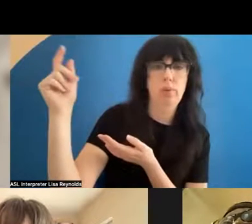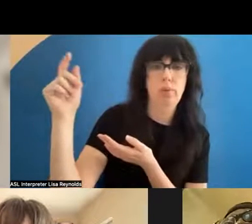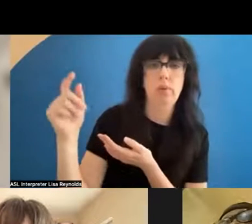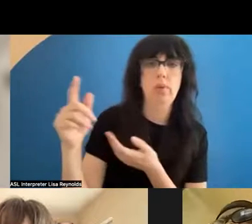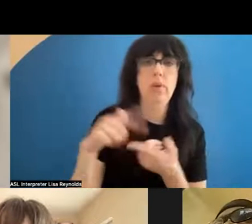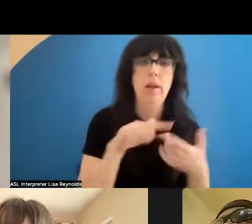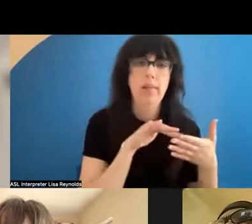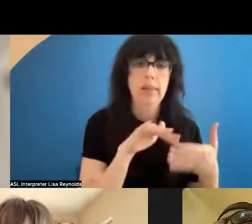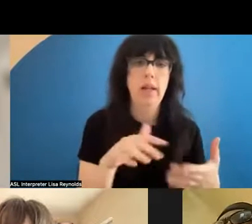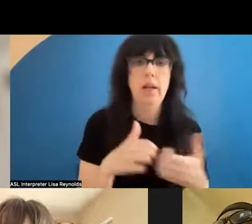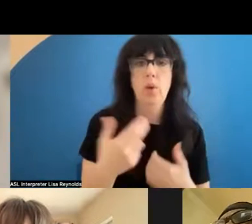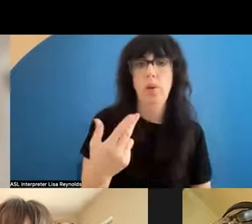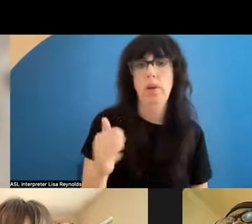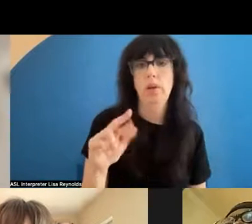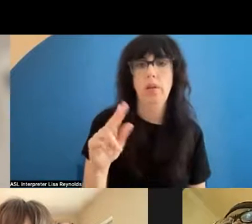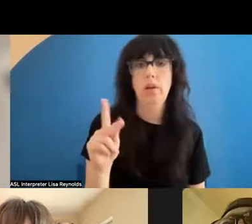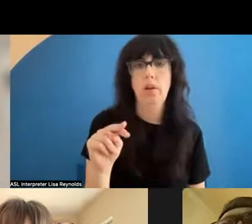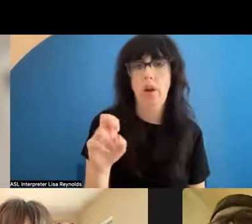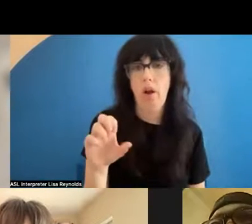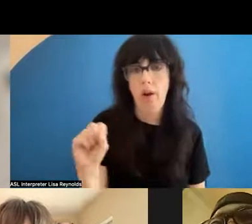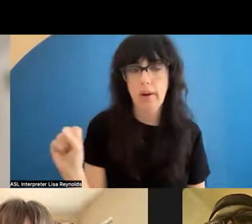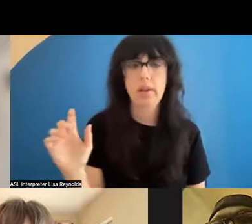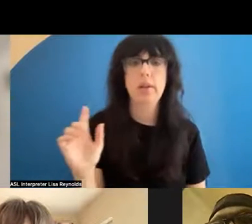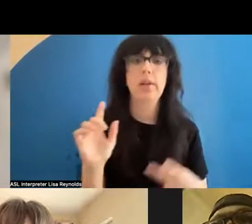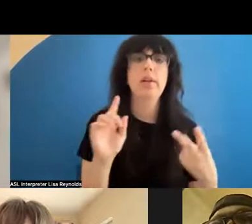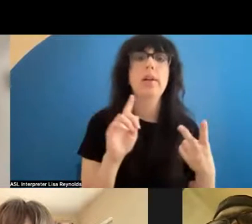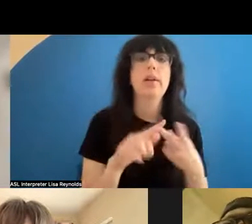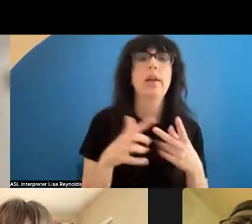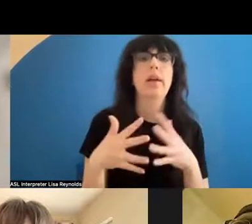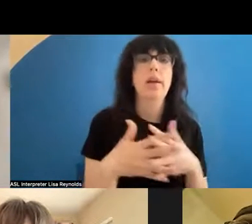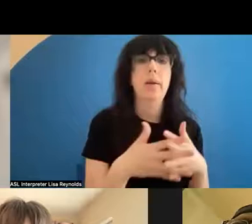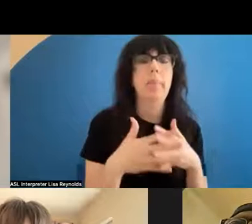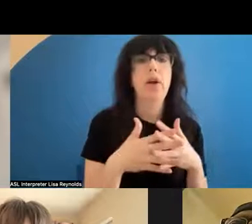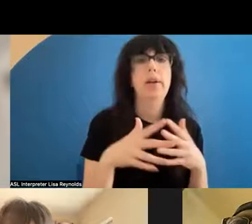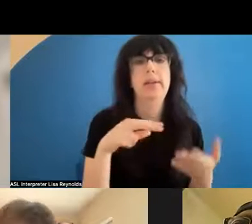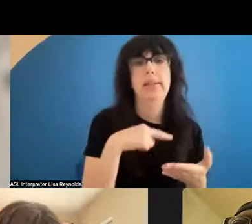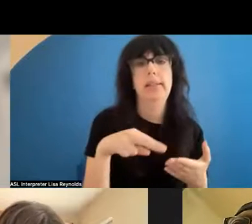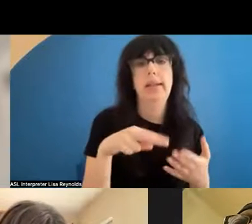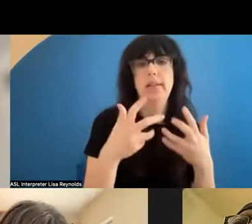ness and I studied with [Name] Theodore, American Dance Machine,